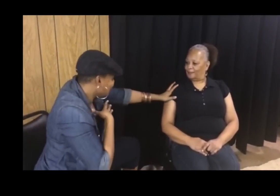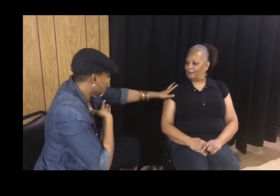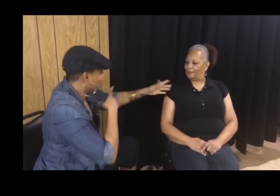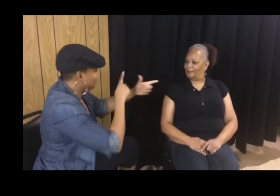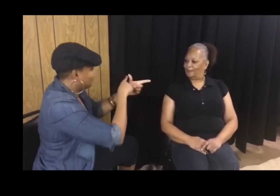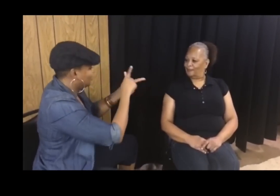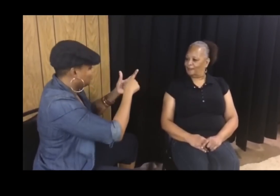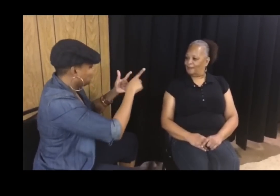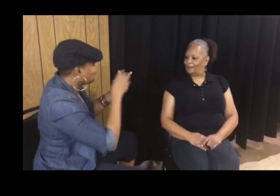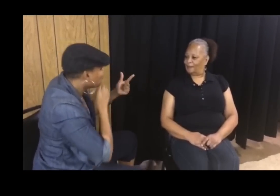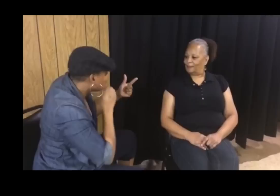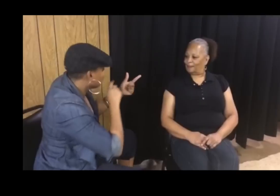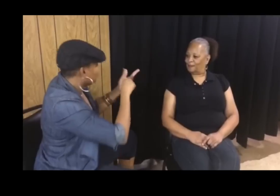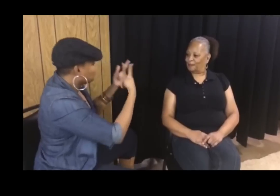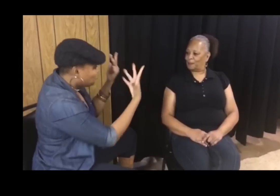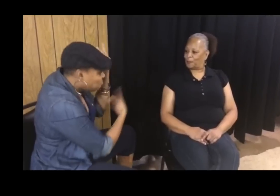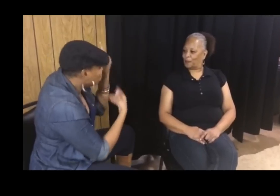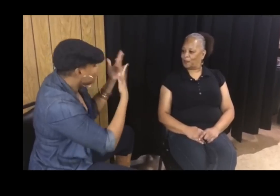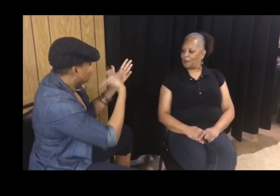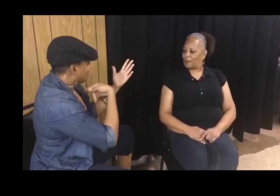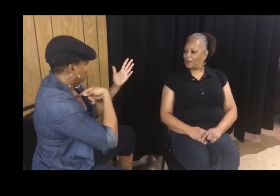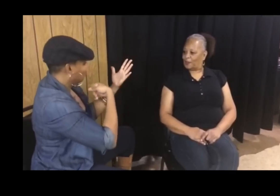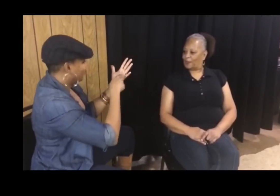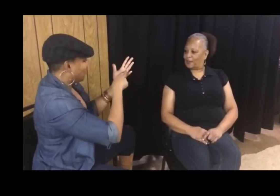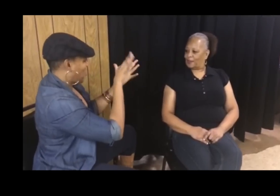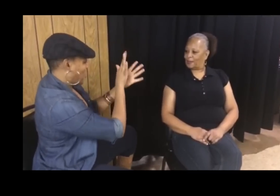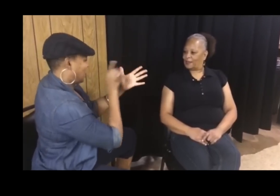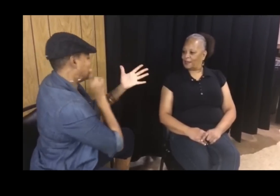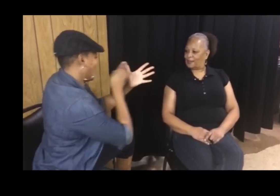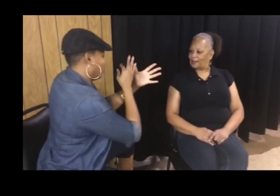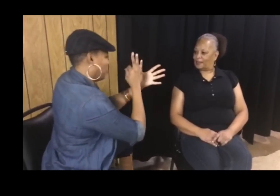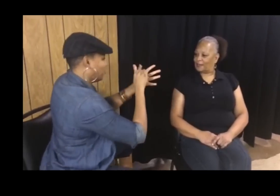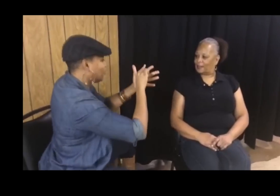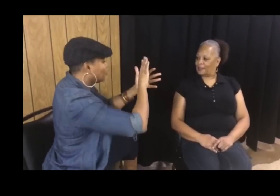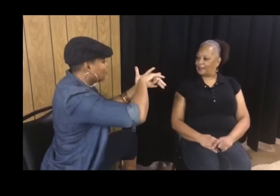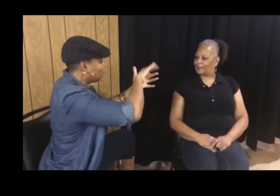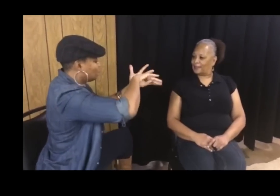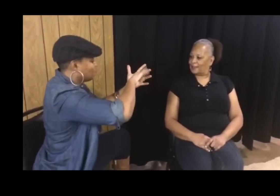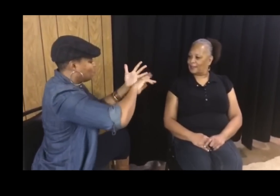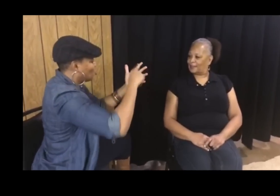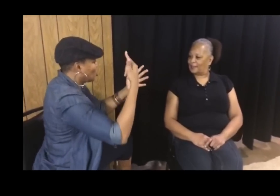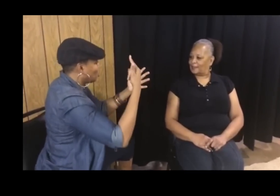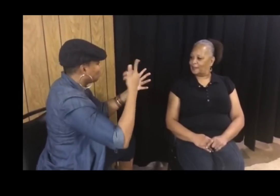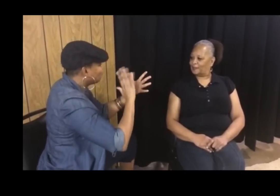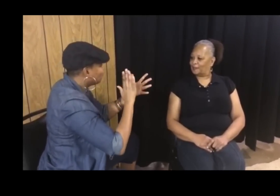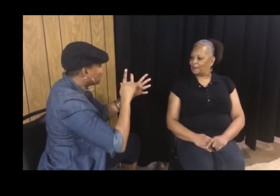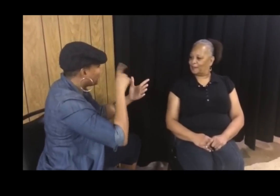So, like you, you’re a woman, an older woman, perhaps poor. We shouldn’t say to you, the most important thing is we’re both Deaf, forget the rest of your identities.